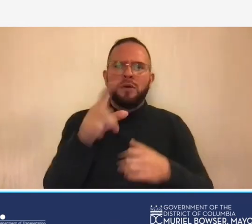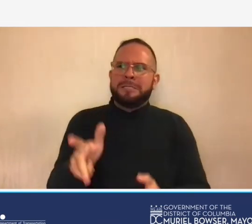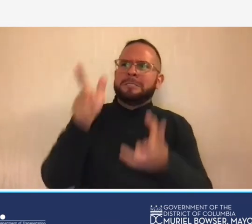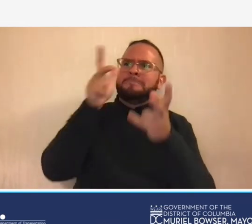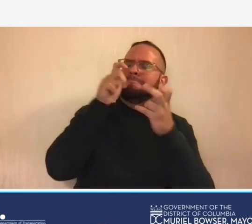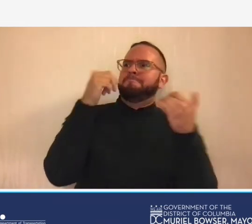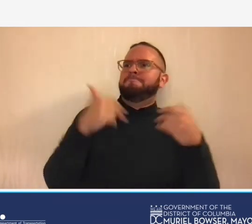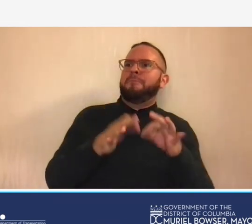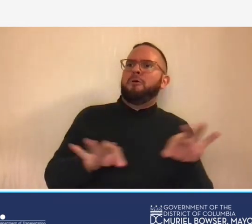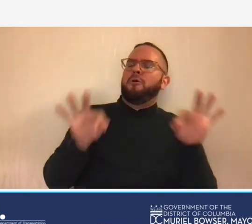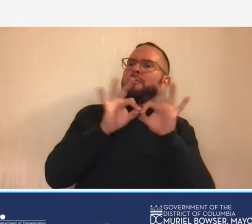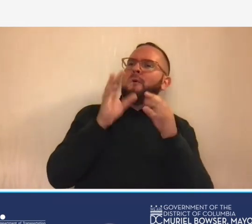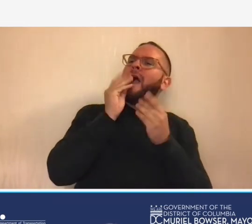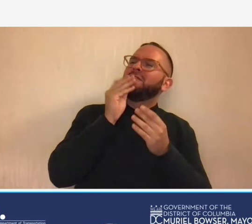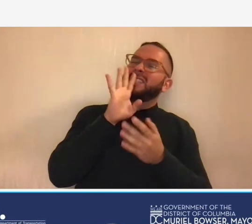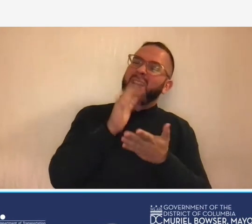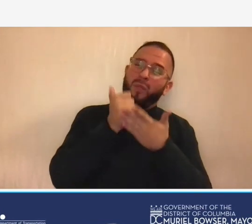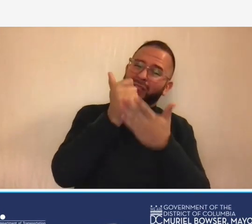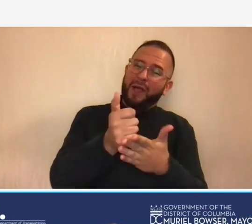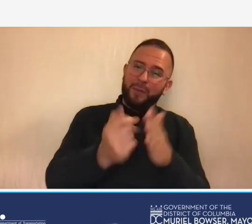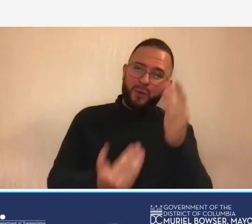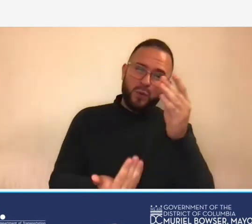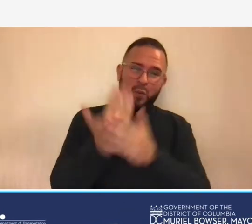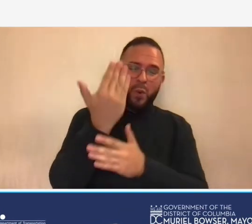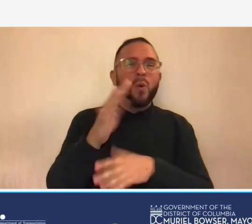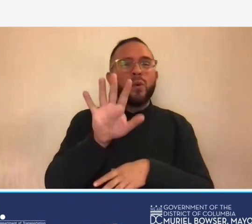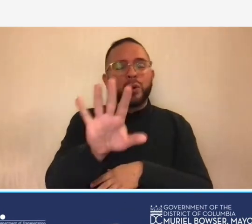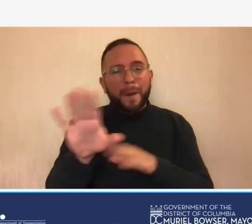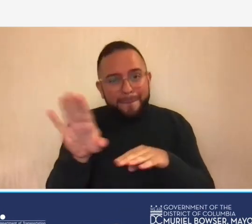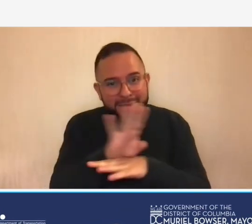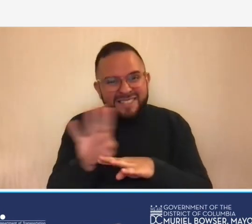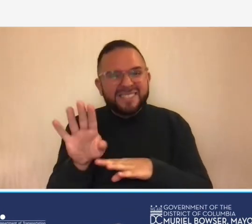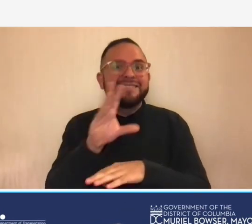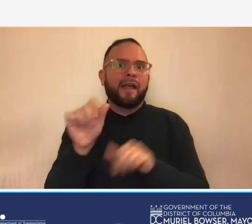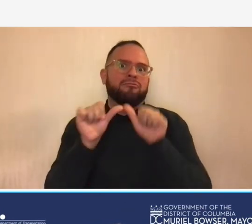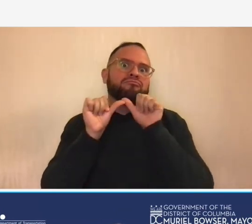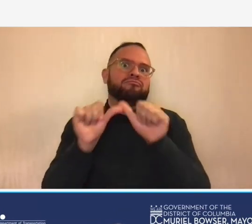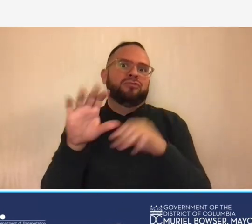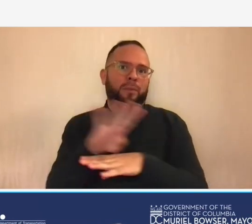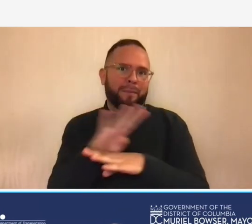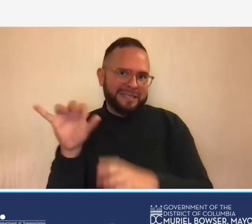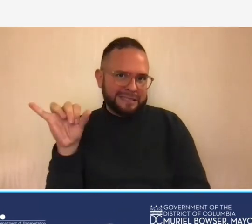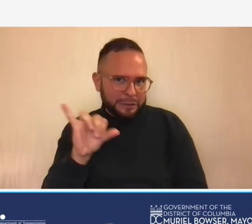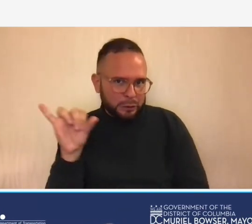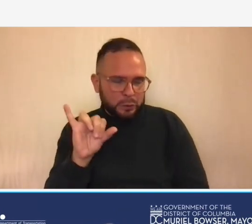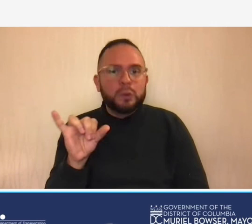that will help you grow your business sustain your business and expand um we're looking forward